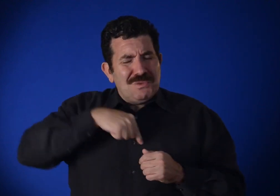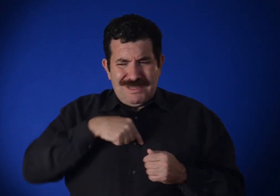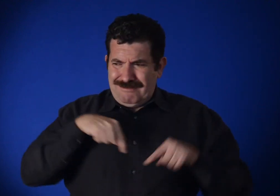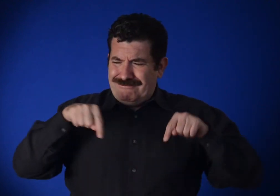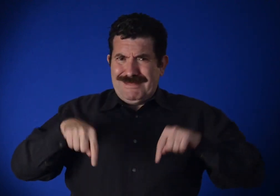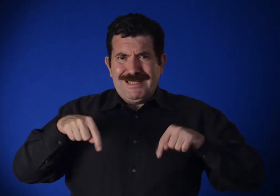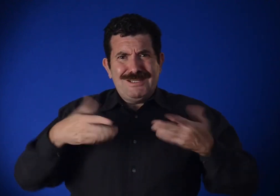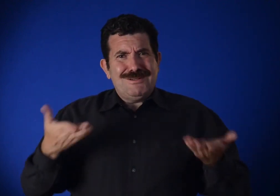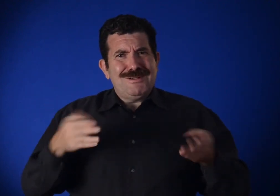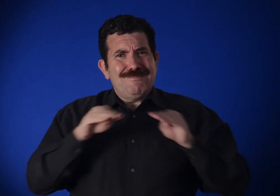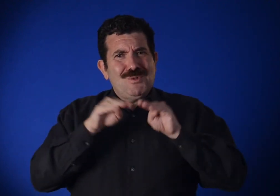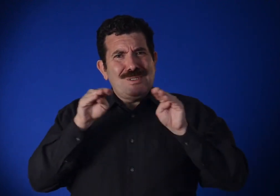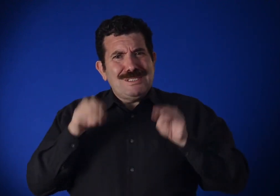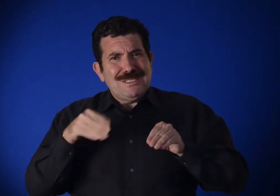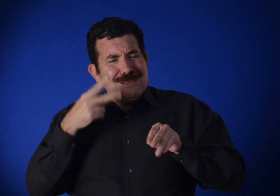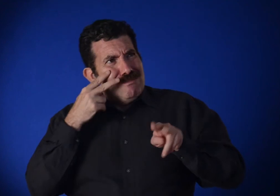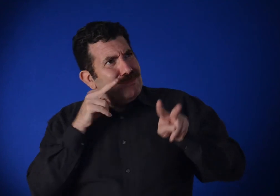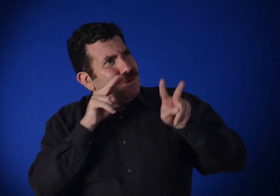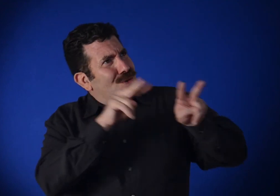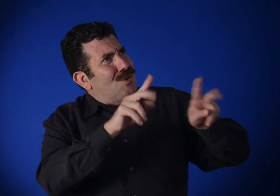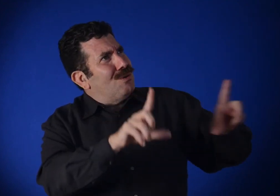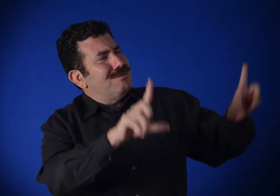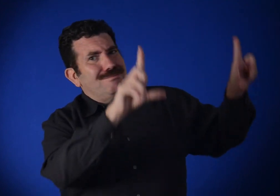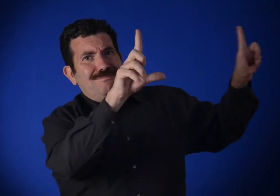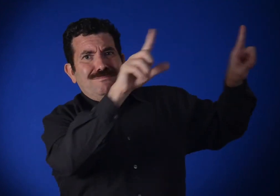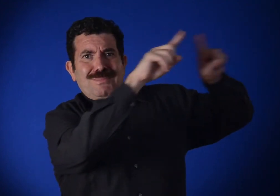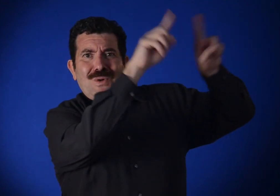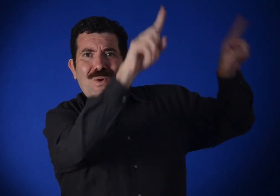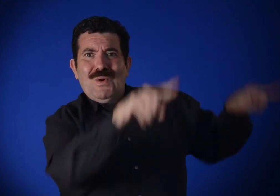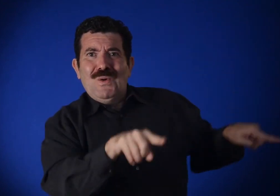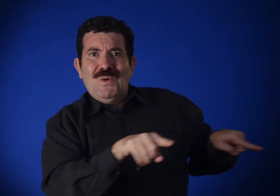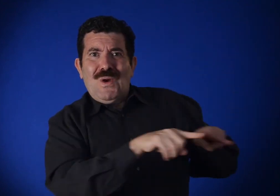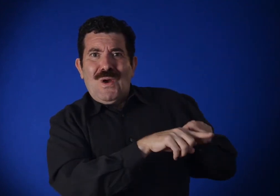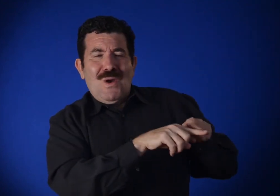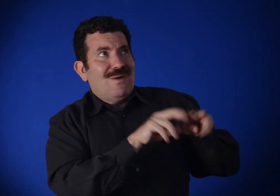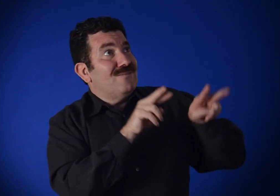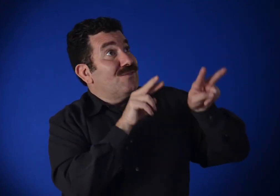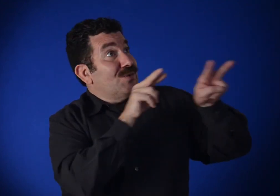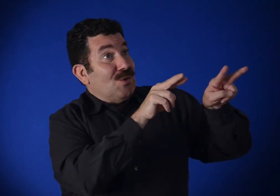After all, we're looking at it on the wall of a museum,